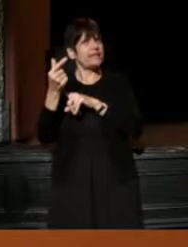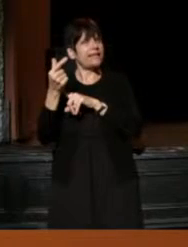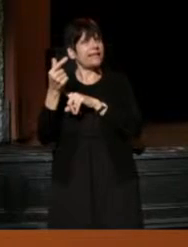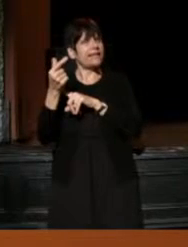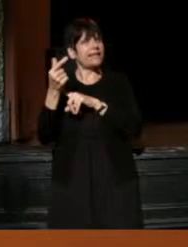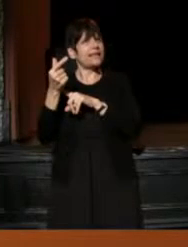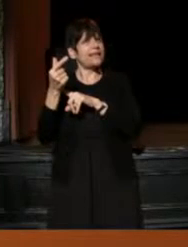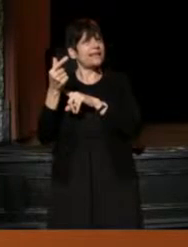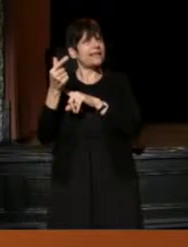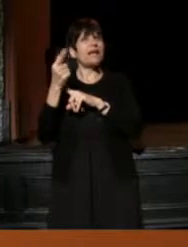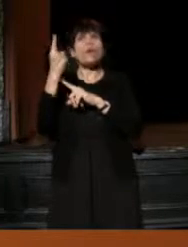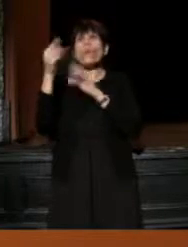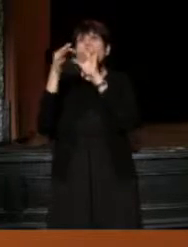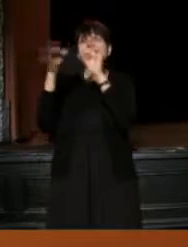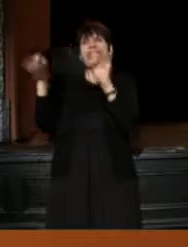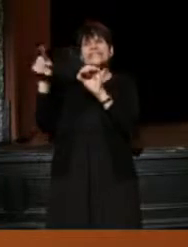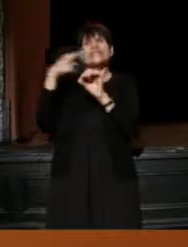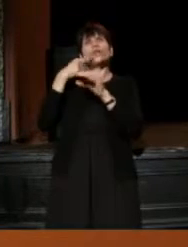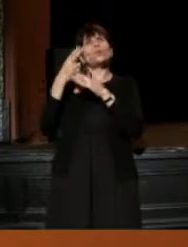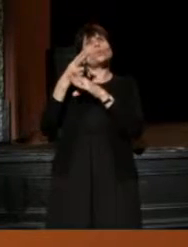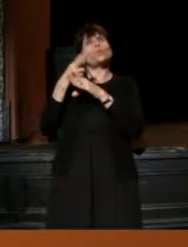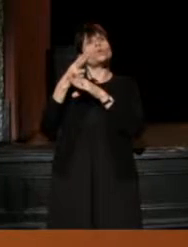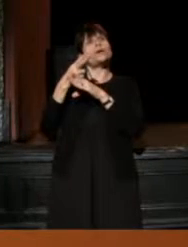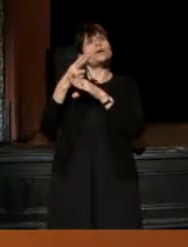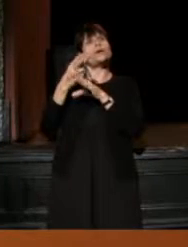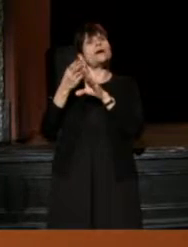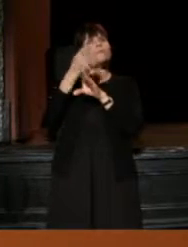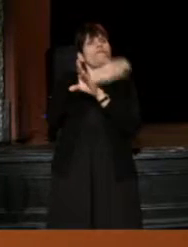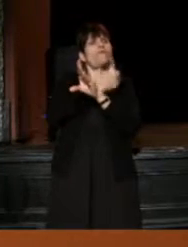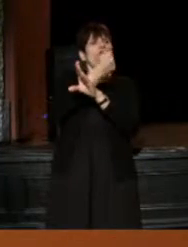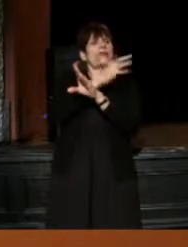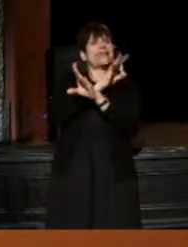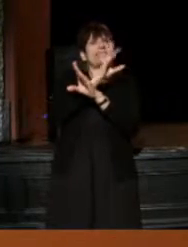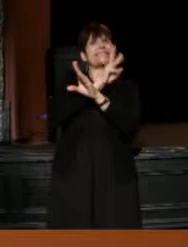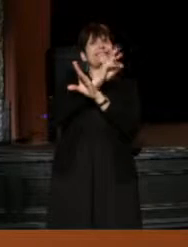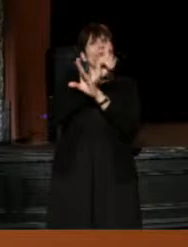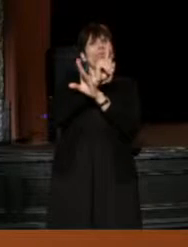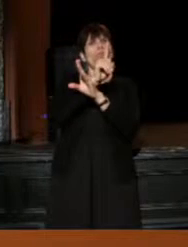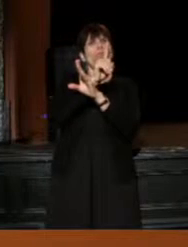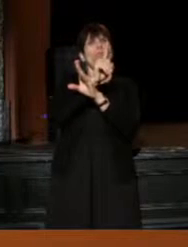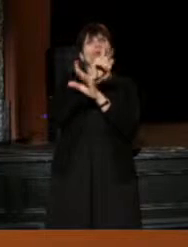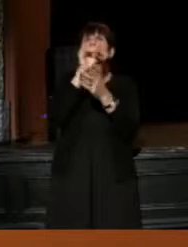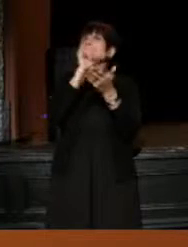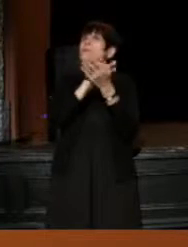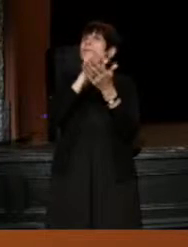And one of the sentences he used was, "Before 1961, it was impossible to think